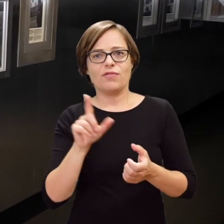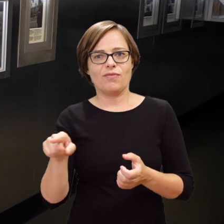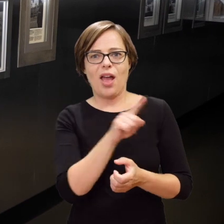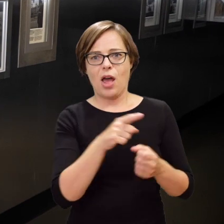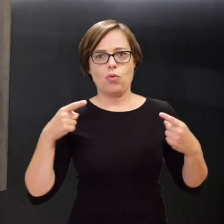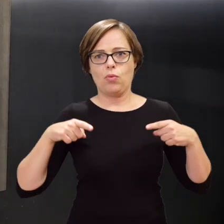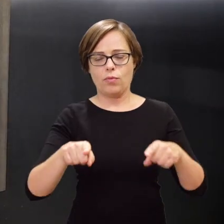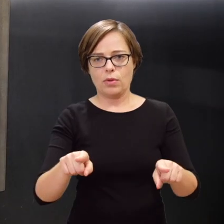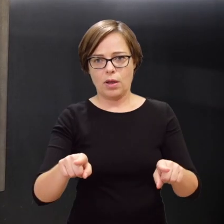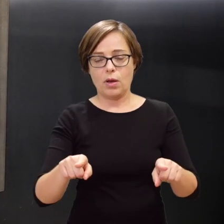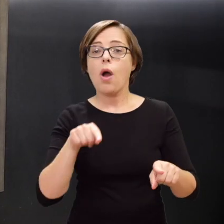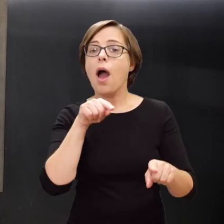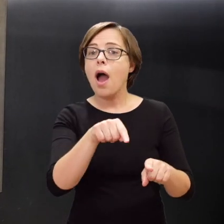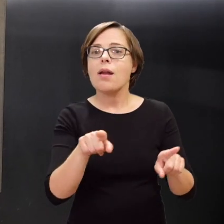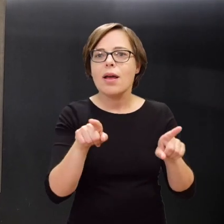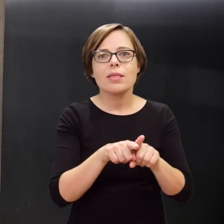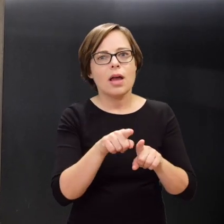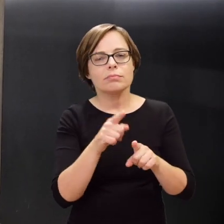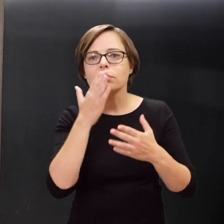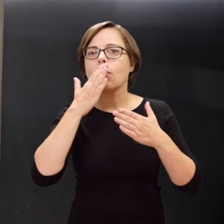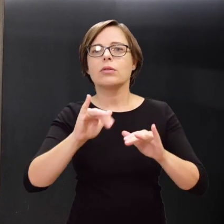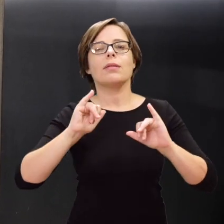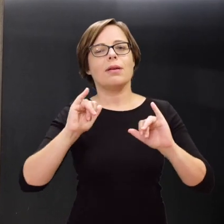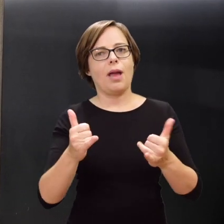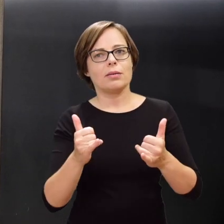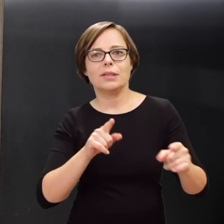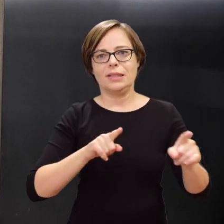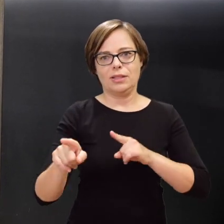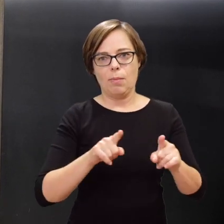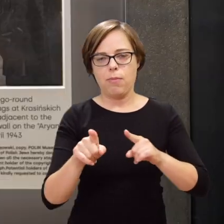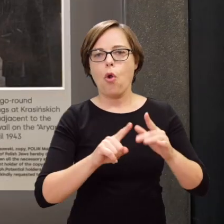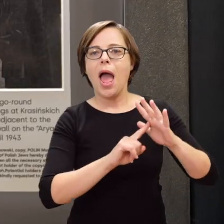which has grown to become a symbol in Polish literature and culture.